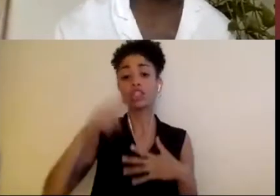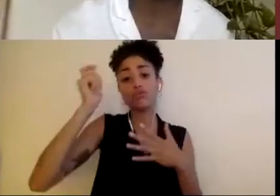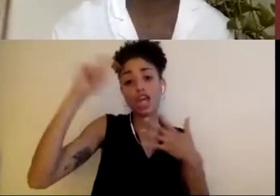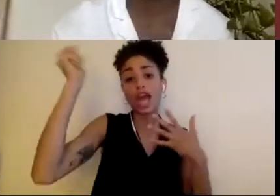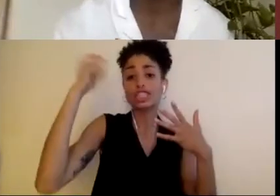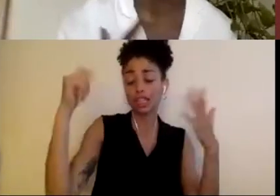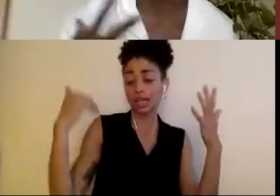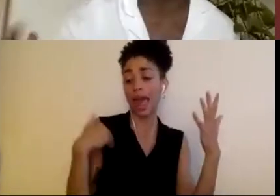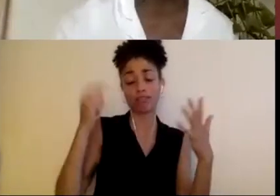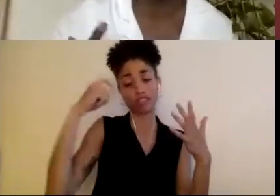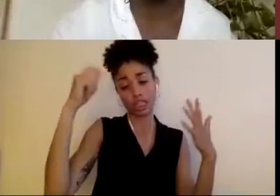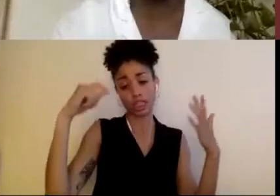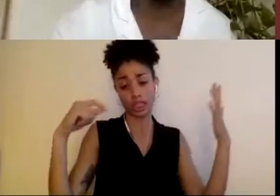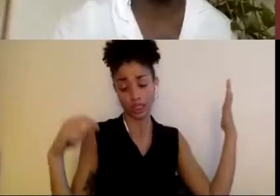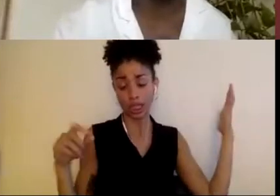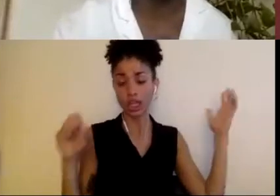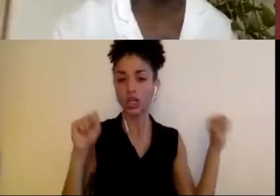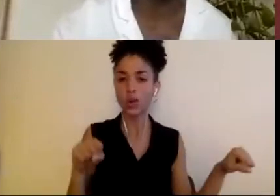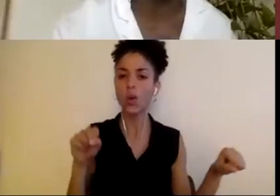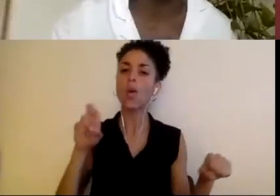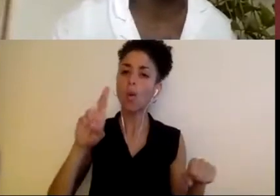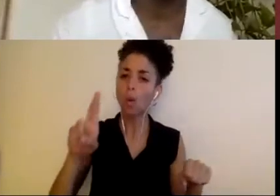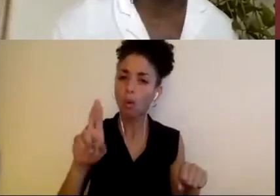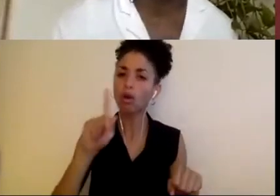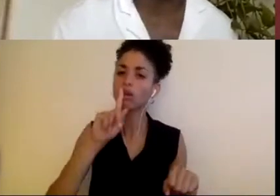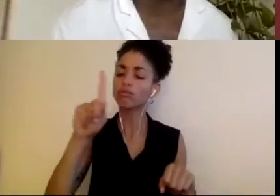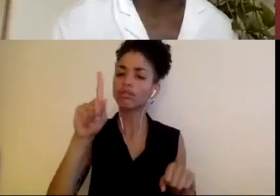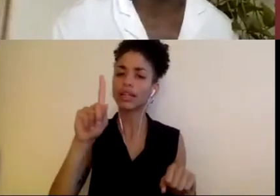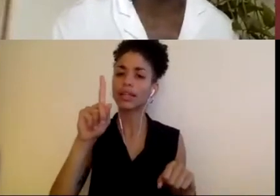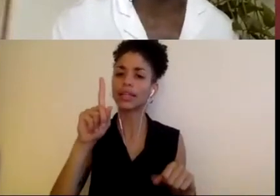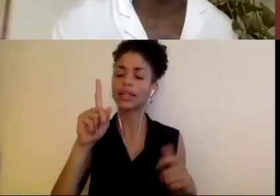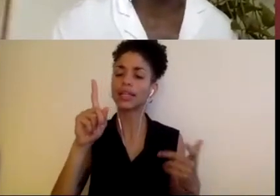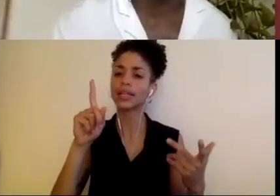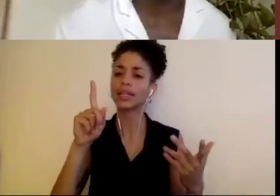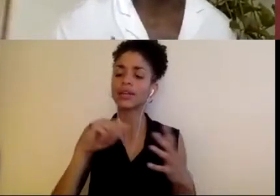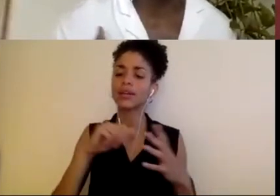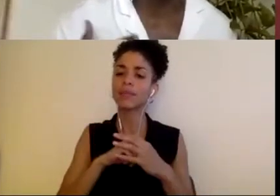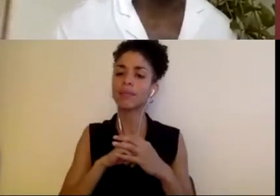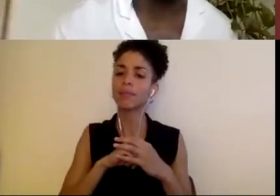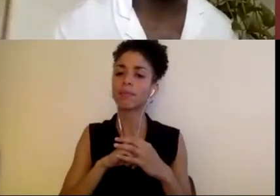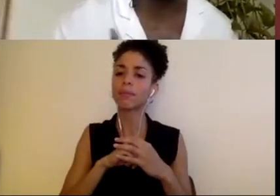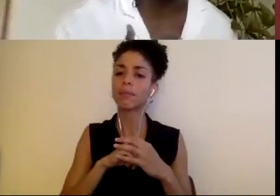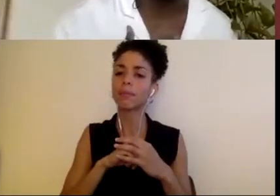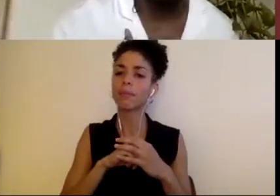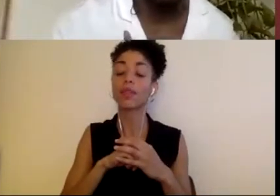or some element of it, but the way in which it will be sustainable for us and